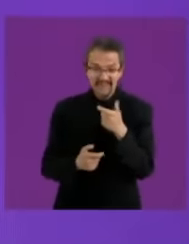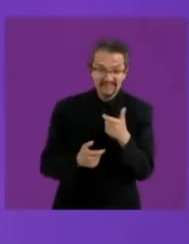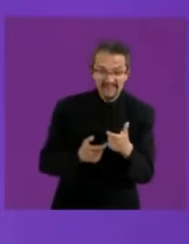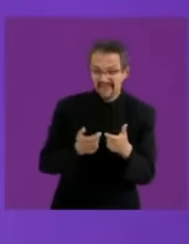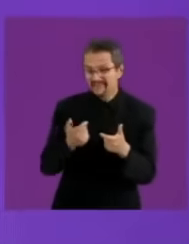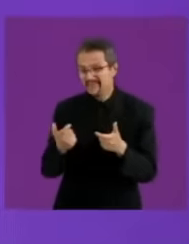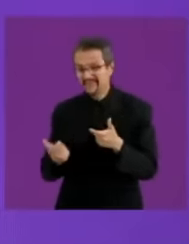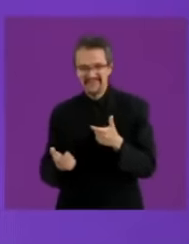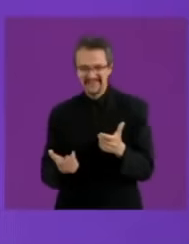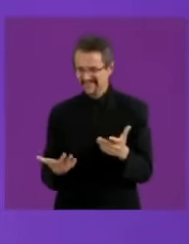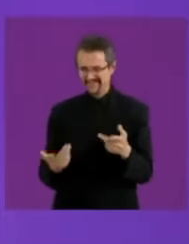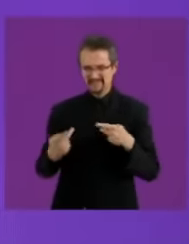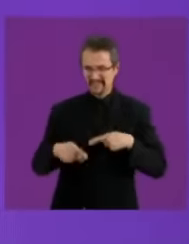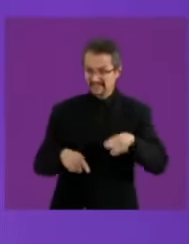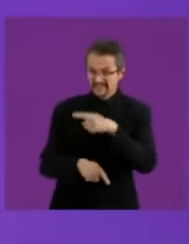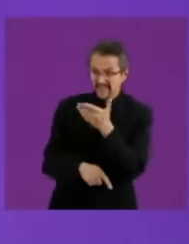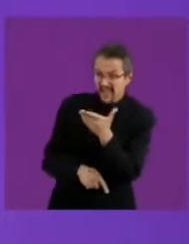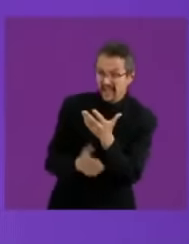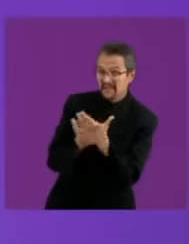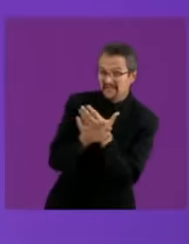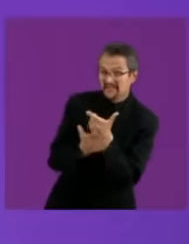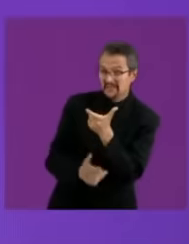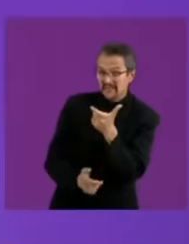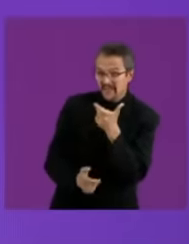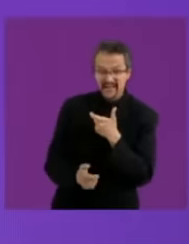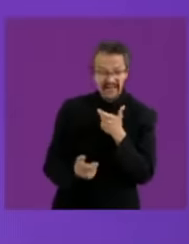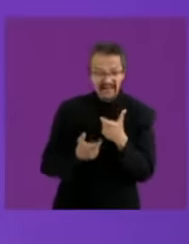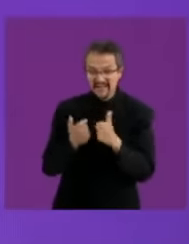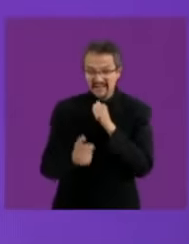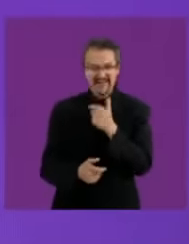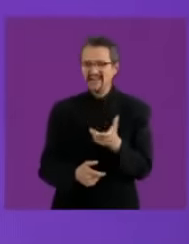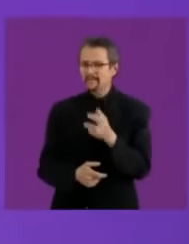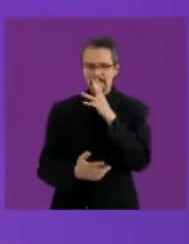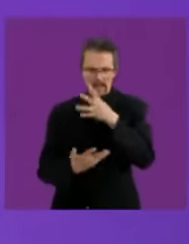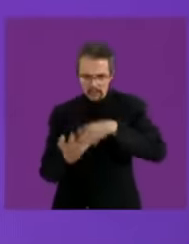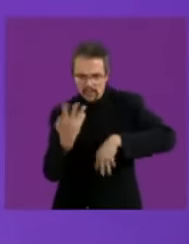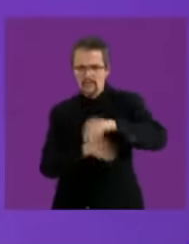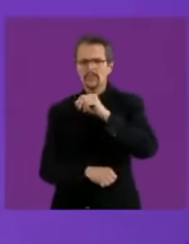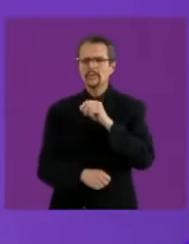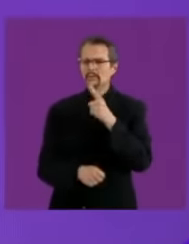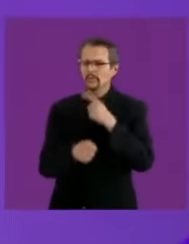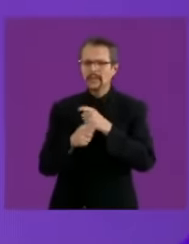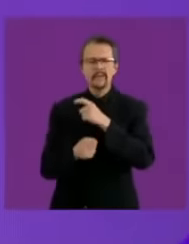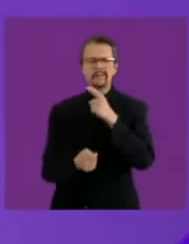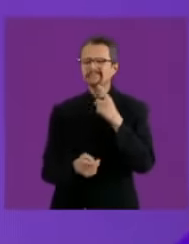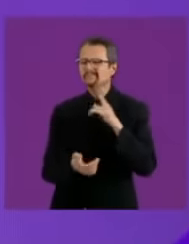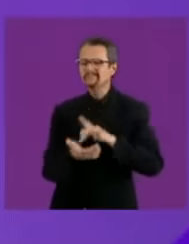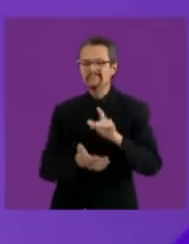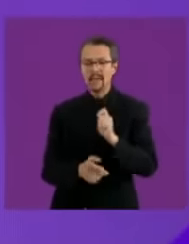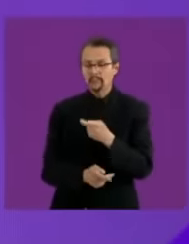proposed is to water the economy from below and today Mexico is flourishing 3.2 of